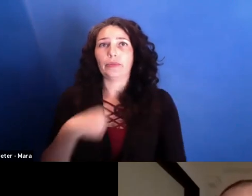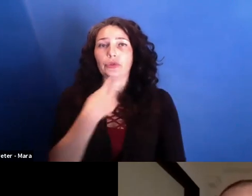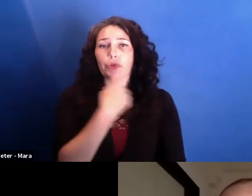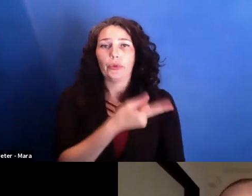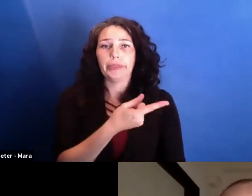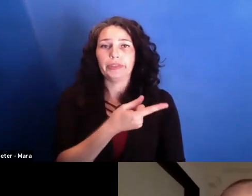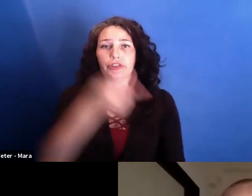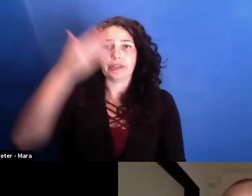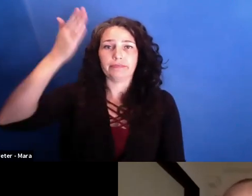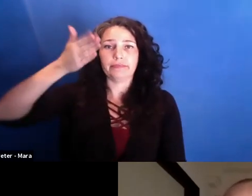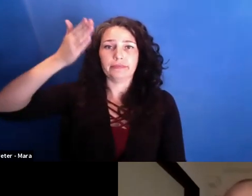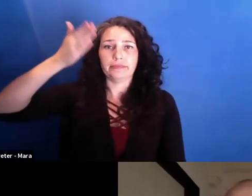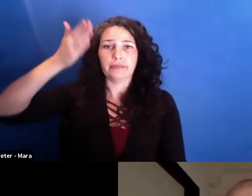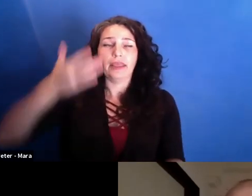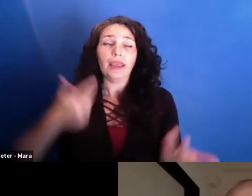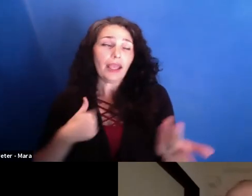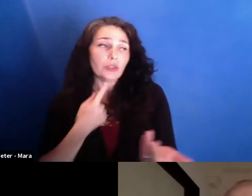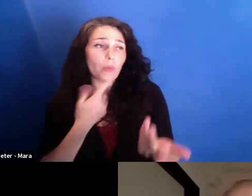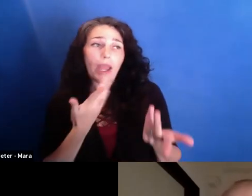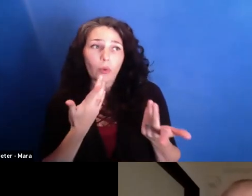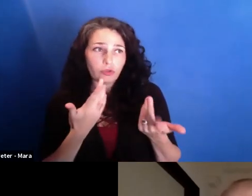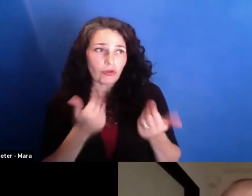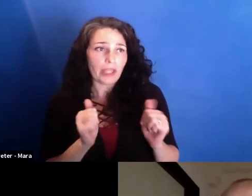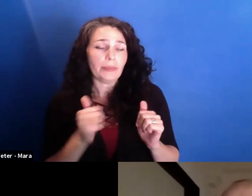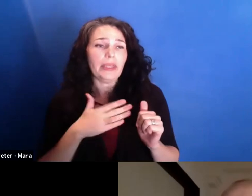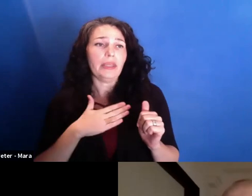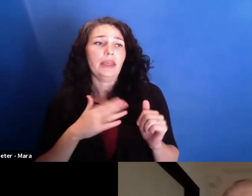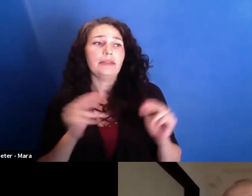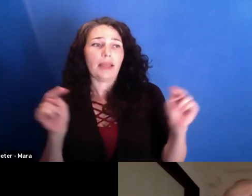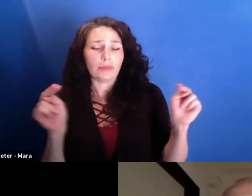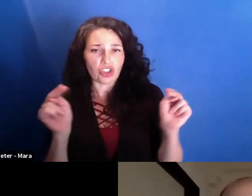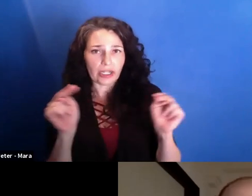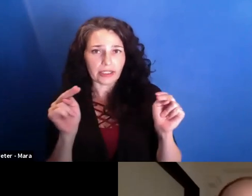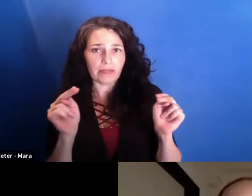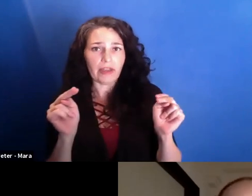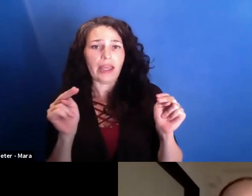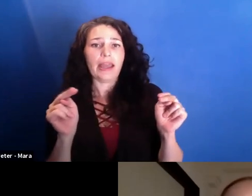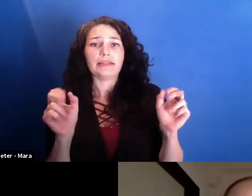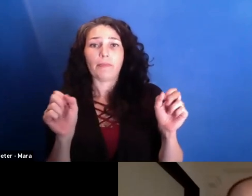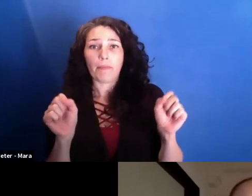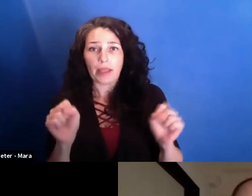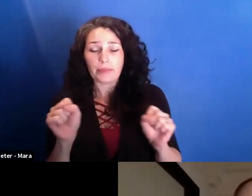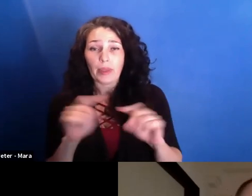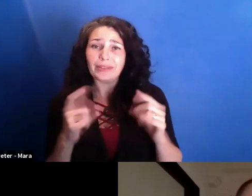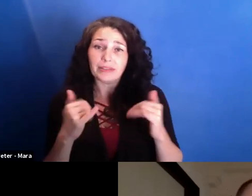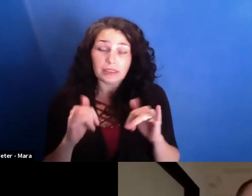be as objective as I can be and through my own perception as a storyteller what I think people have to see.